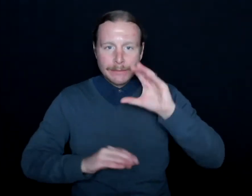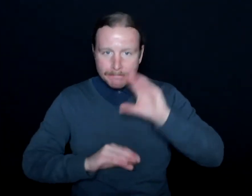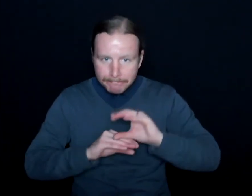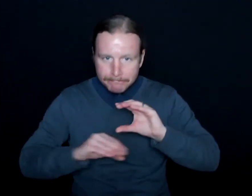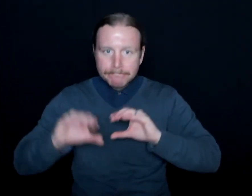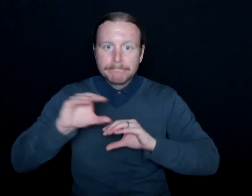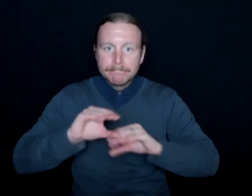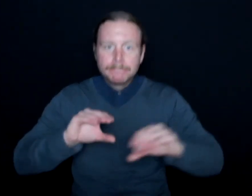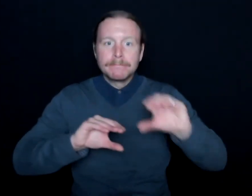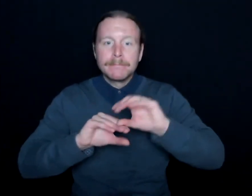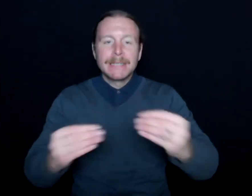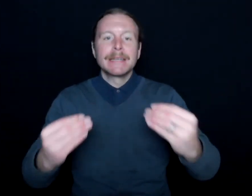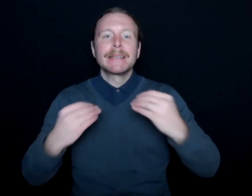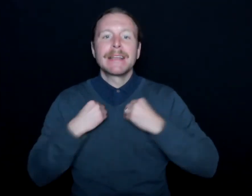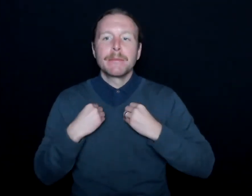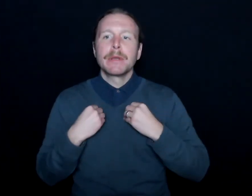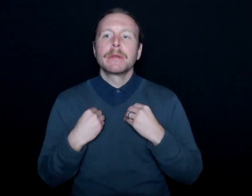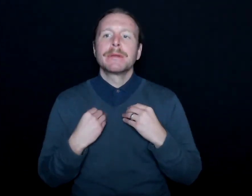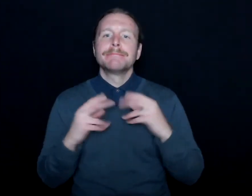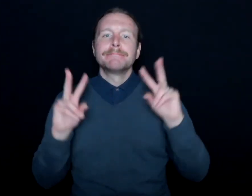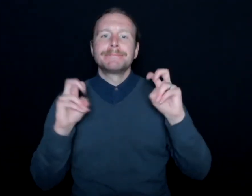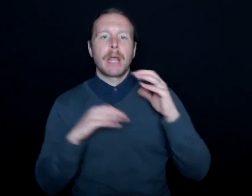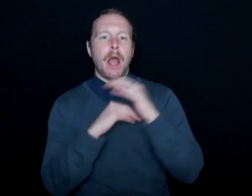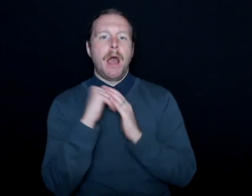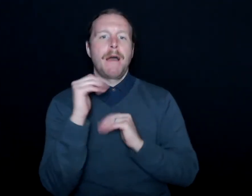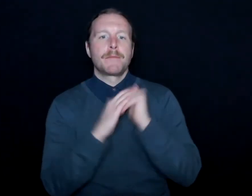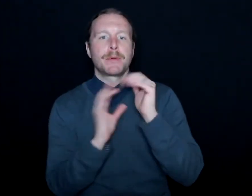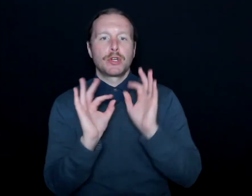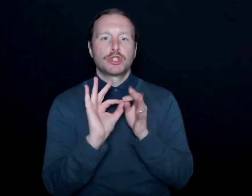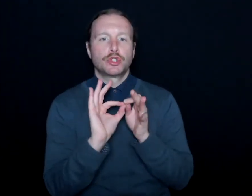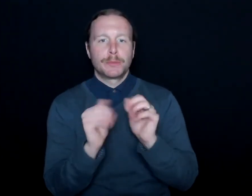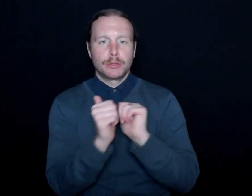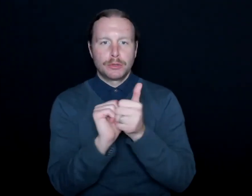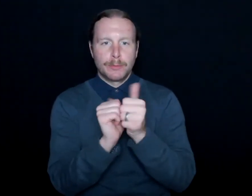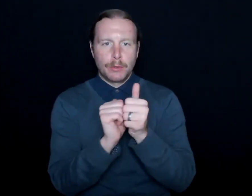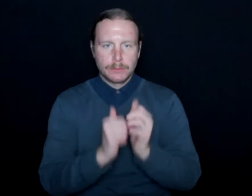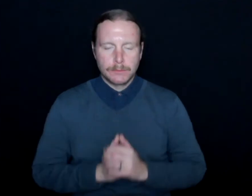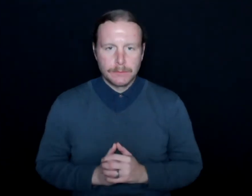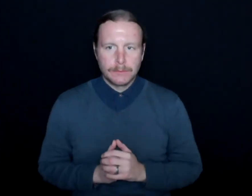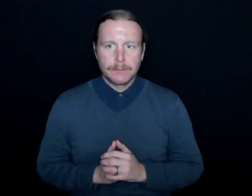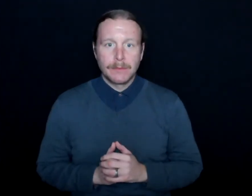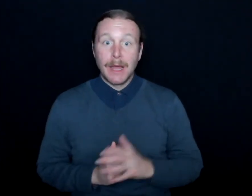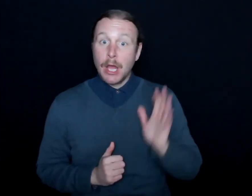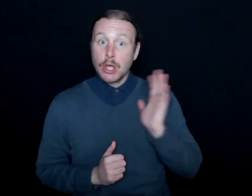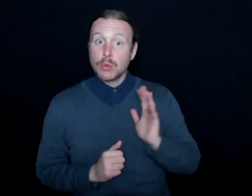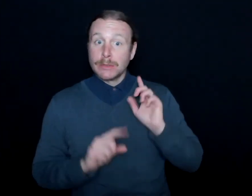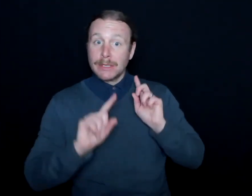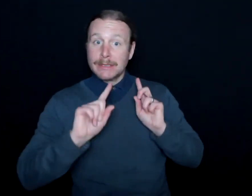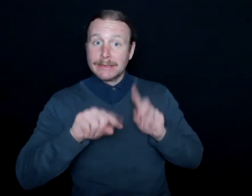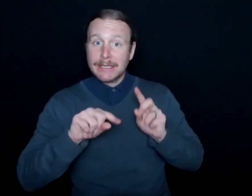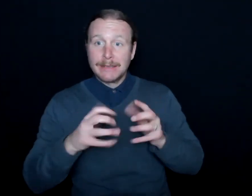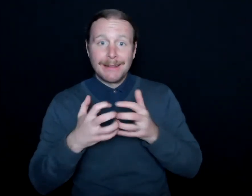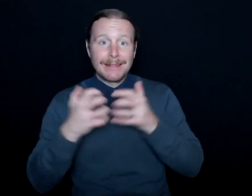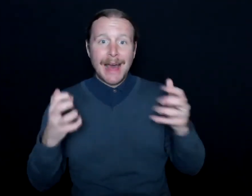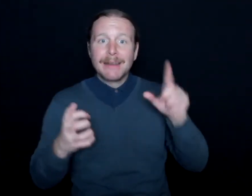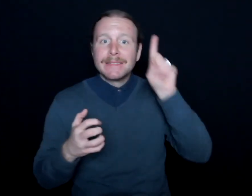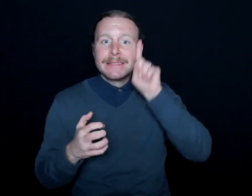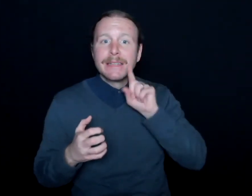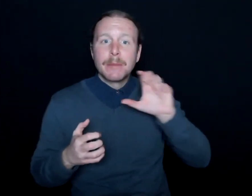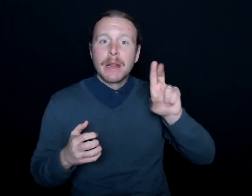that allowed me to be very comfortable in interpreting sports. I used to attend a lot of deaf club events,